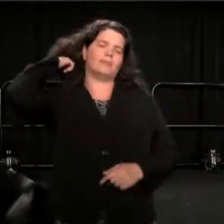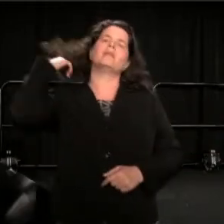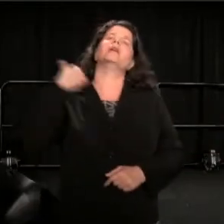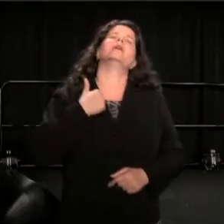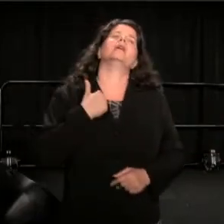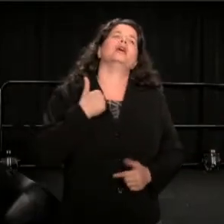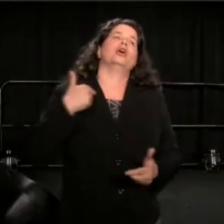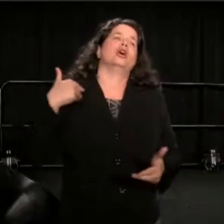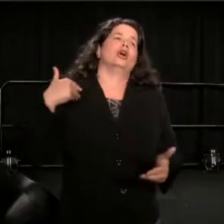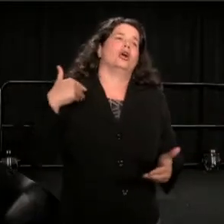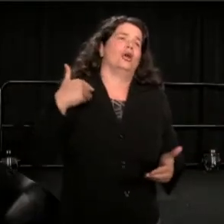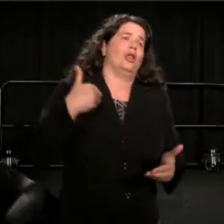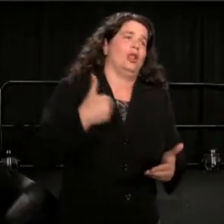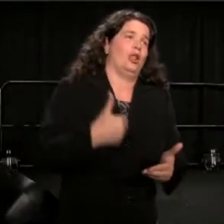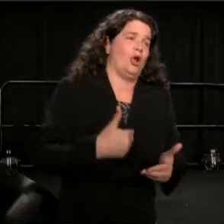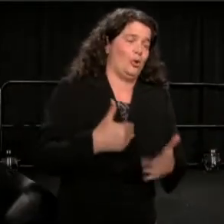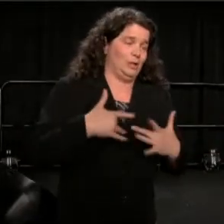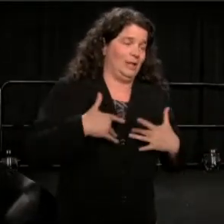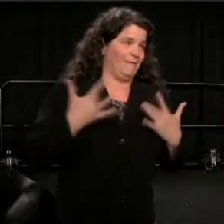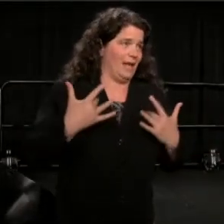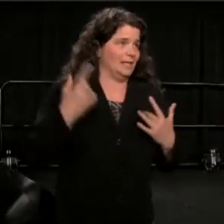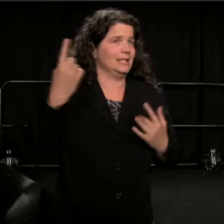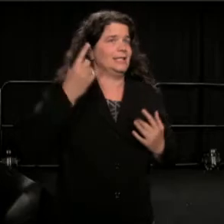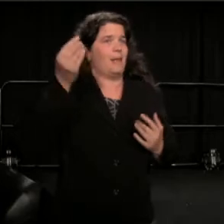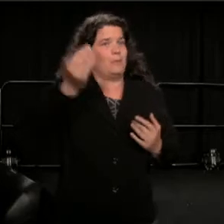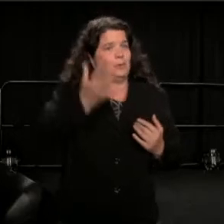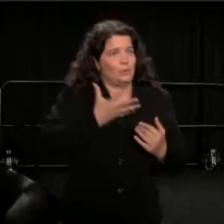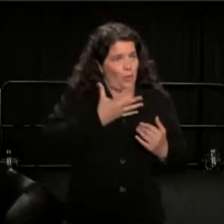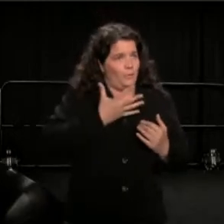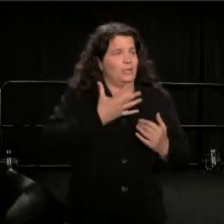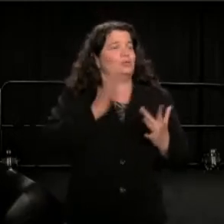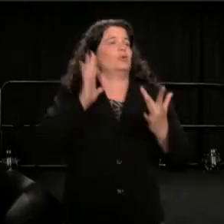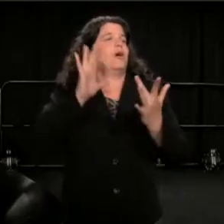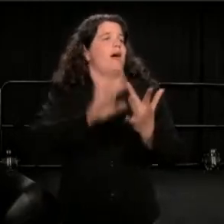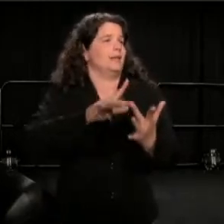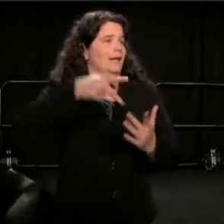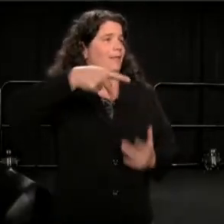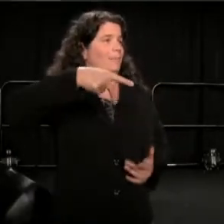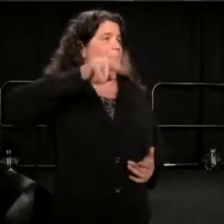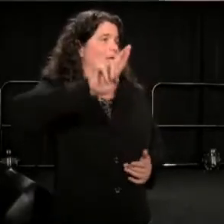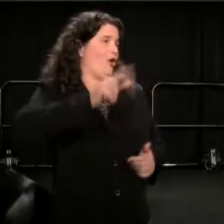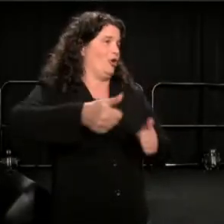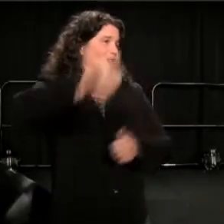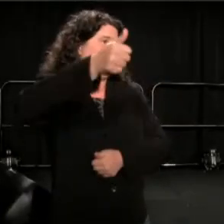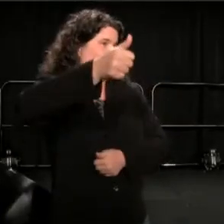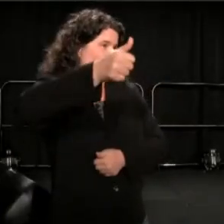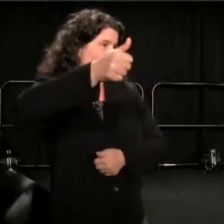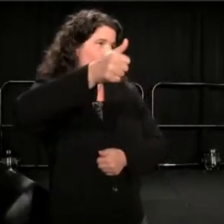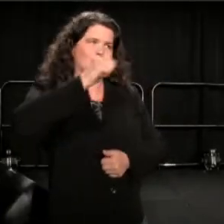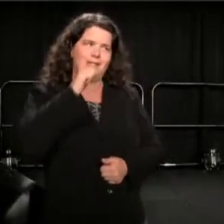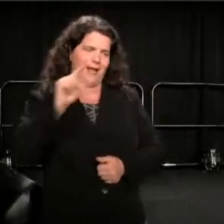I will note, it was an outside firm, it wasn't TCG. A lot of excitement on the other end of the phone.